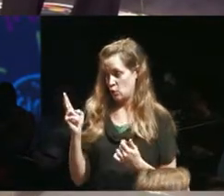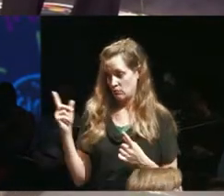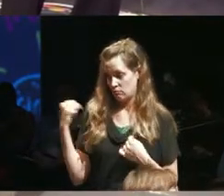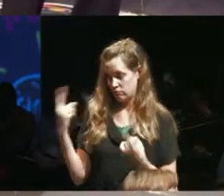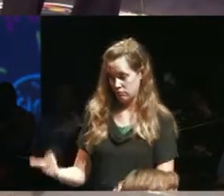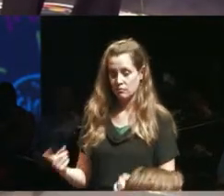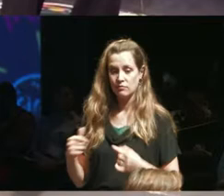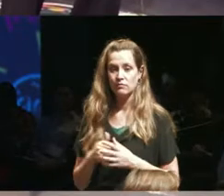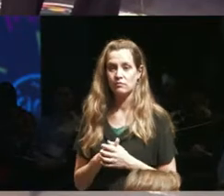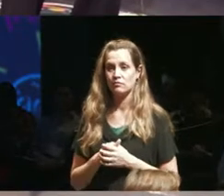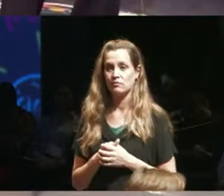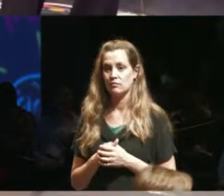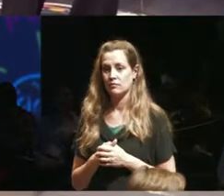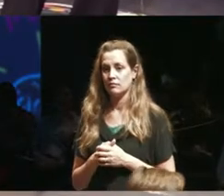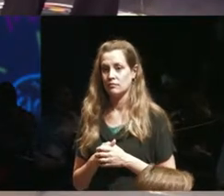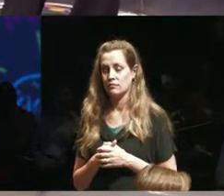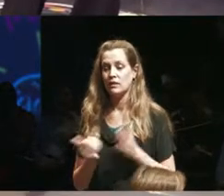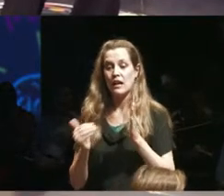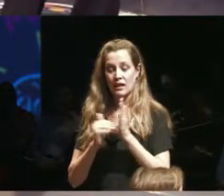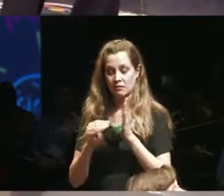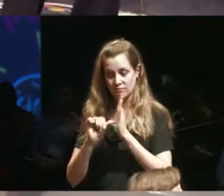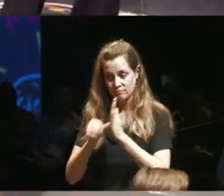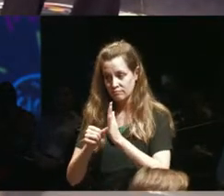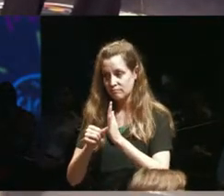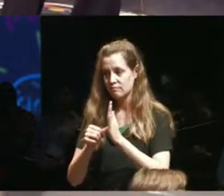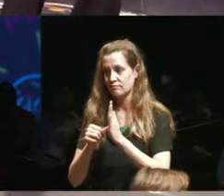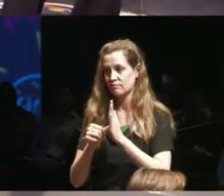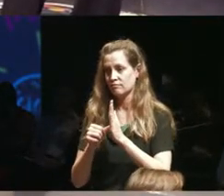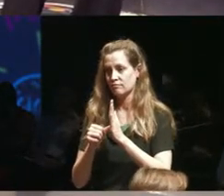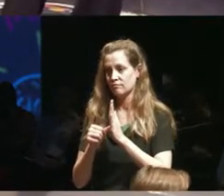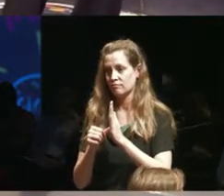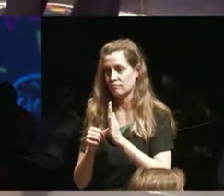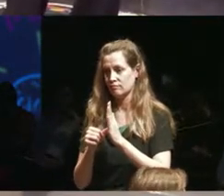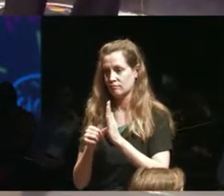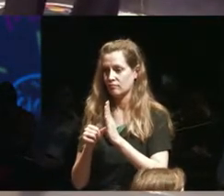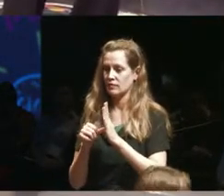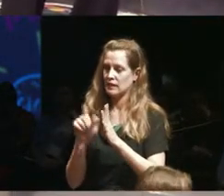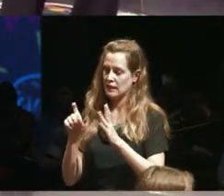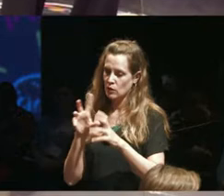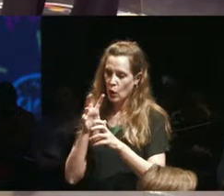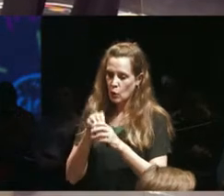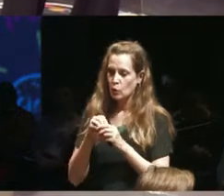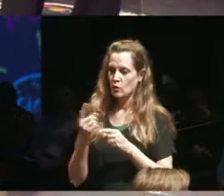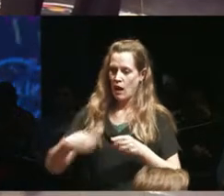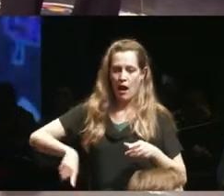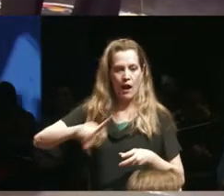it also speaks to again to amplify the need to include our community in every